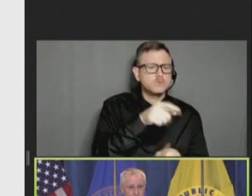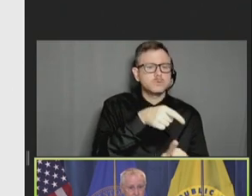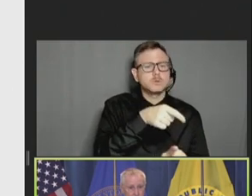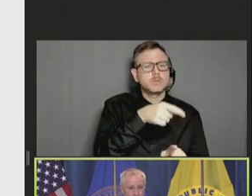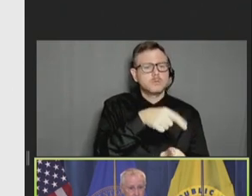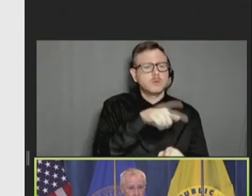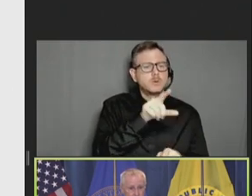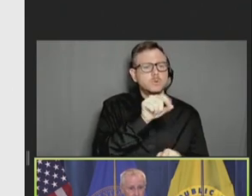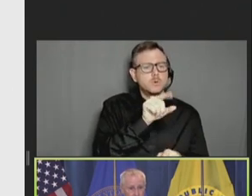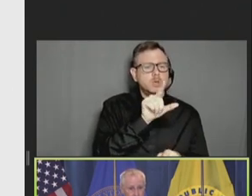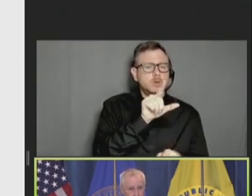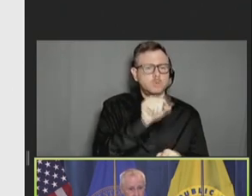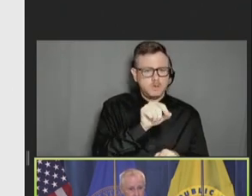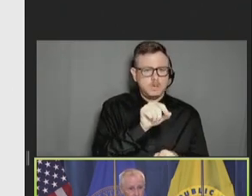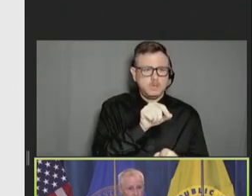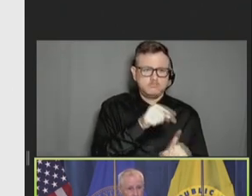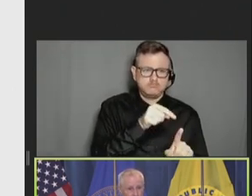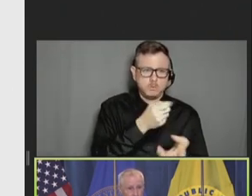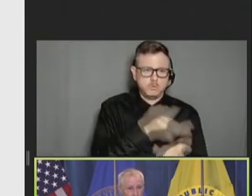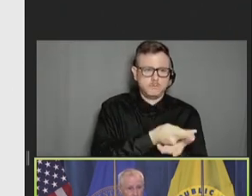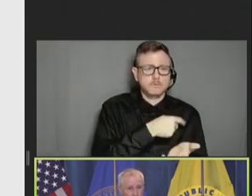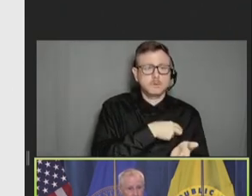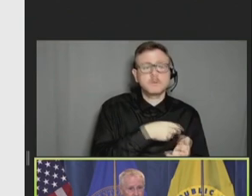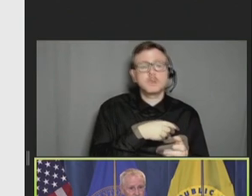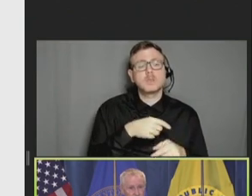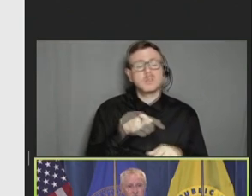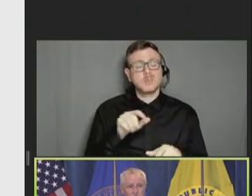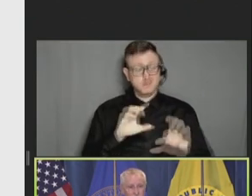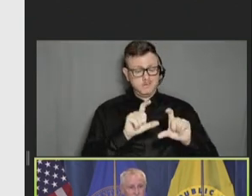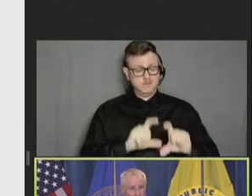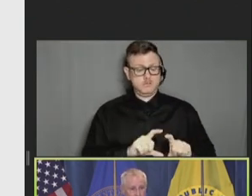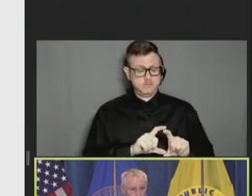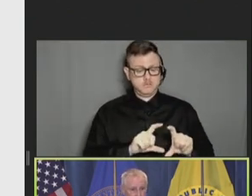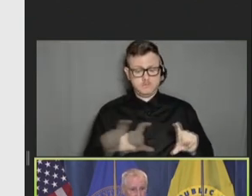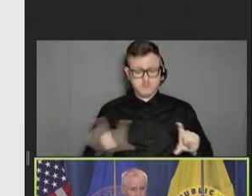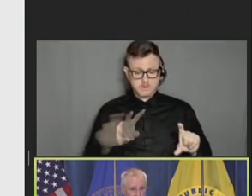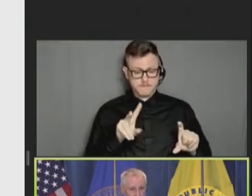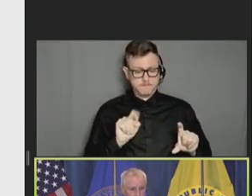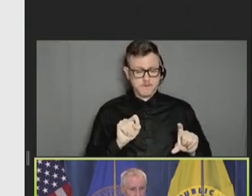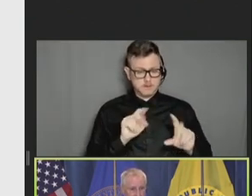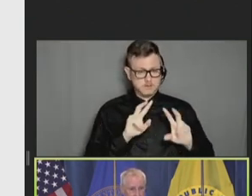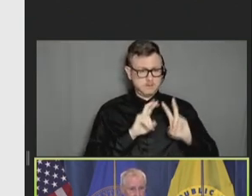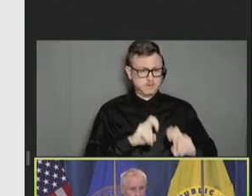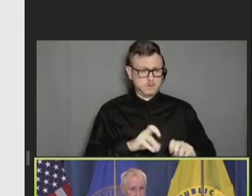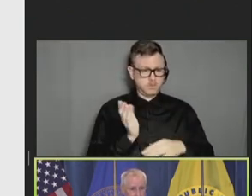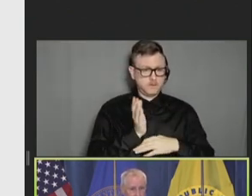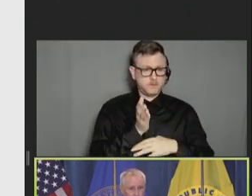And on the lower panel are the VaST assessments and presentations to the ACIP meetings or